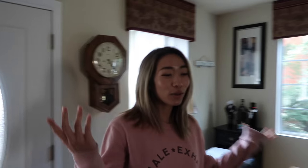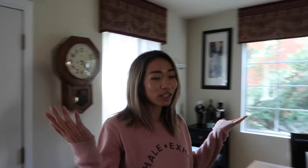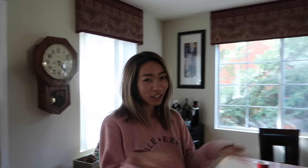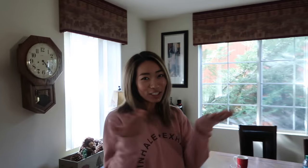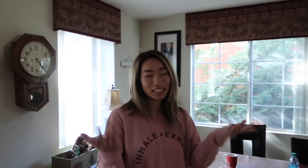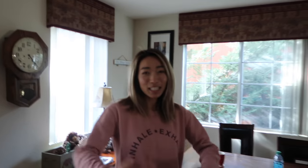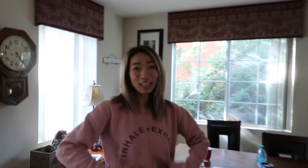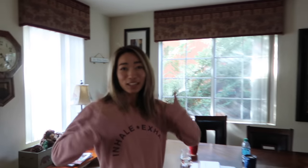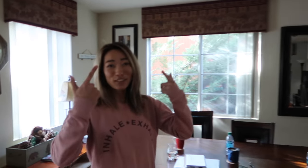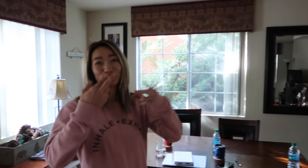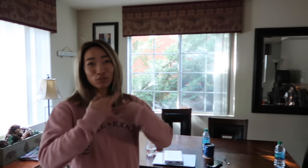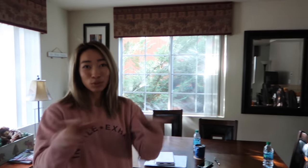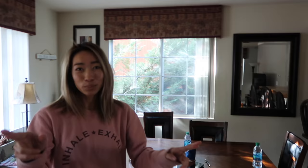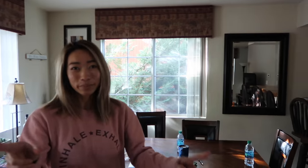so here's the living room